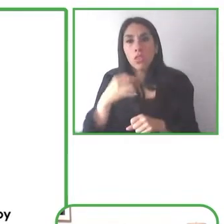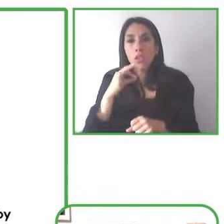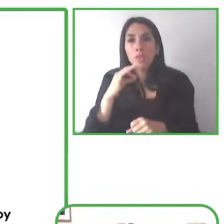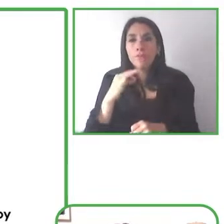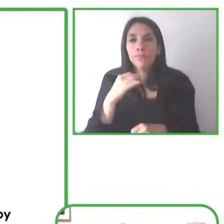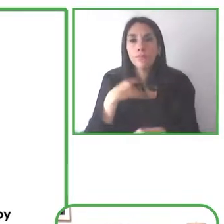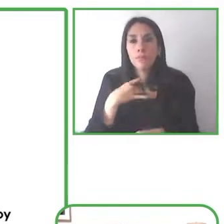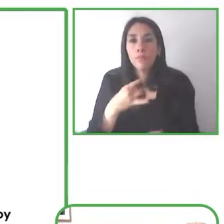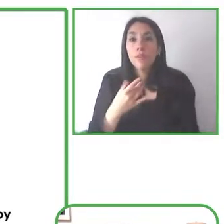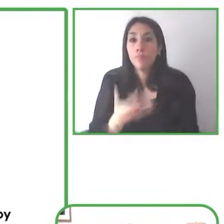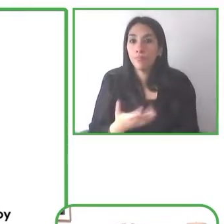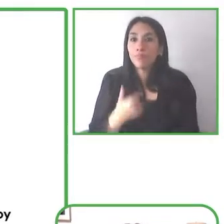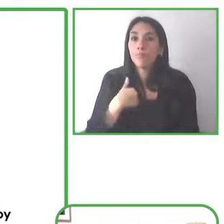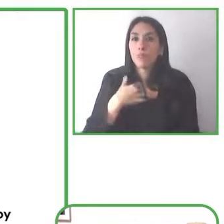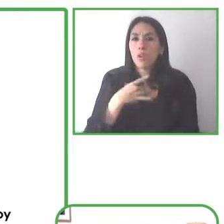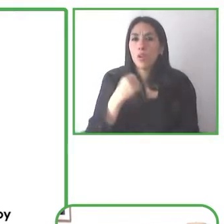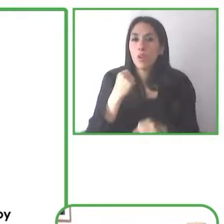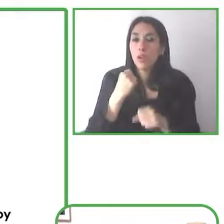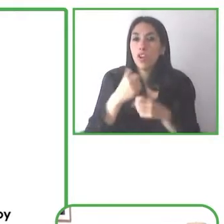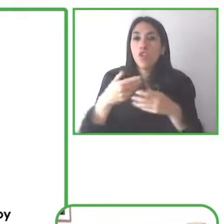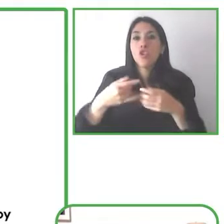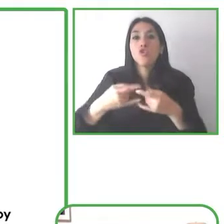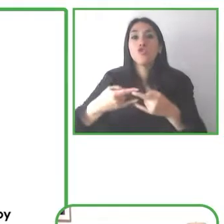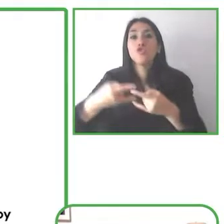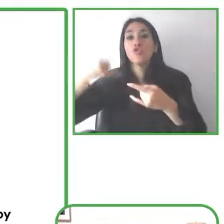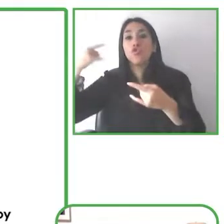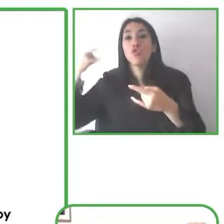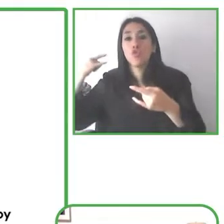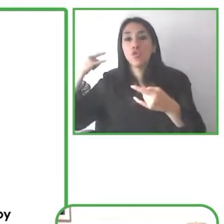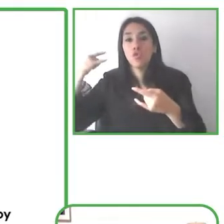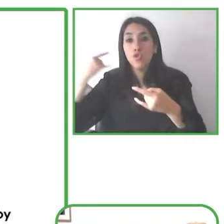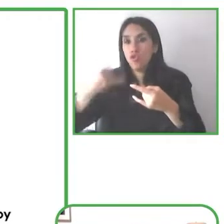disability but there are so many different disabilities and experiences that we need